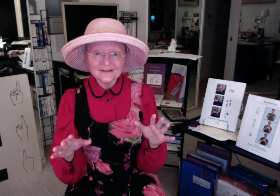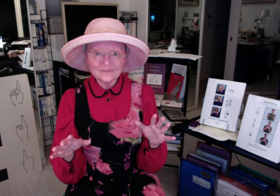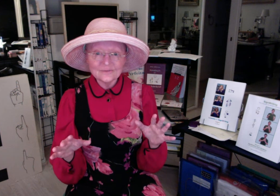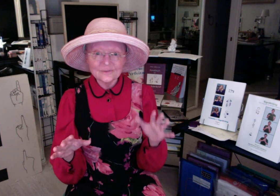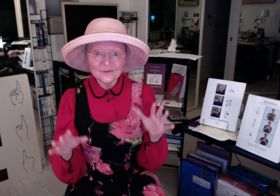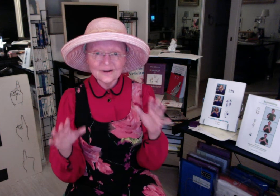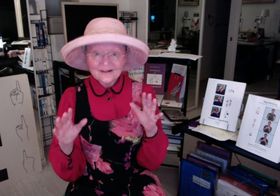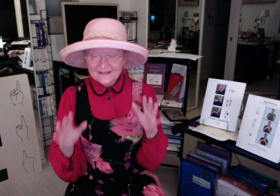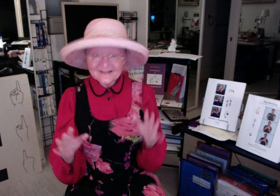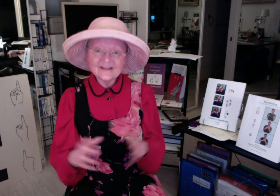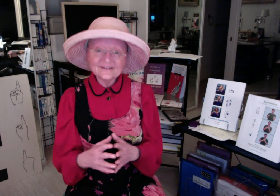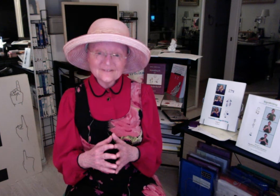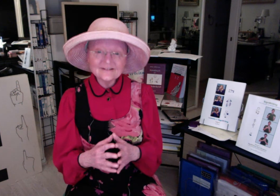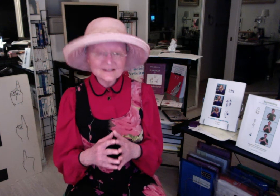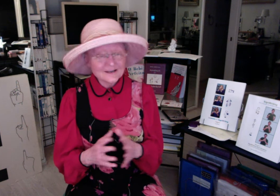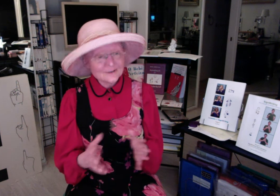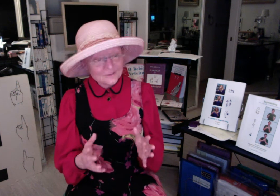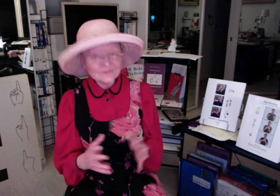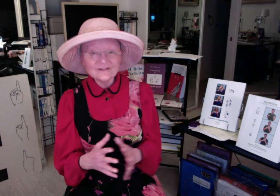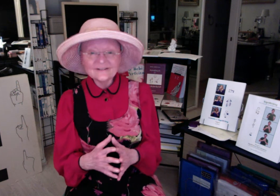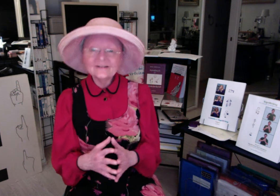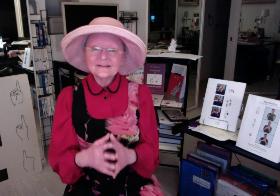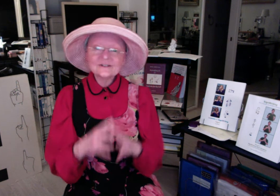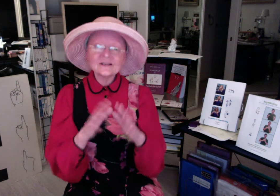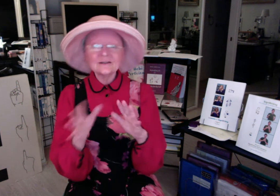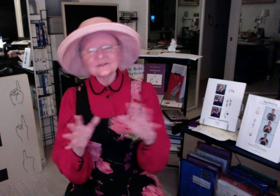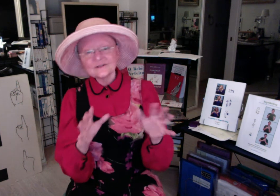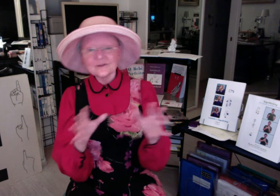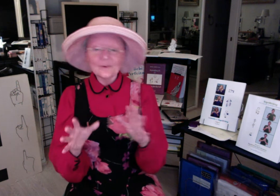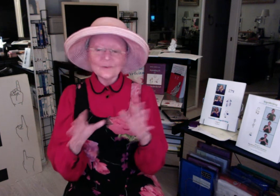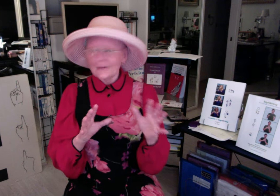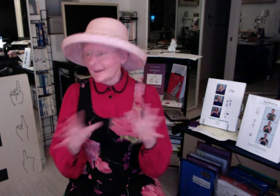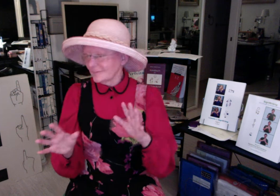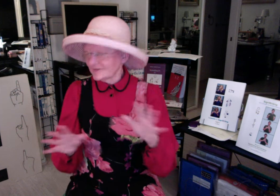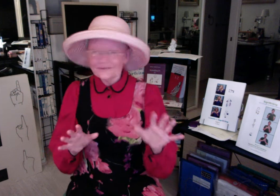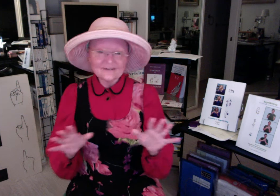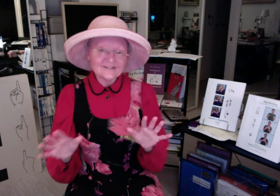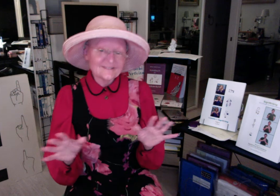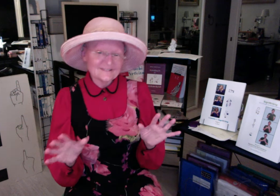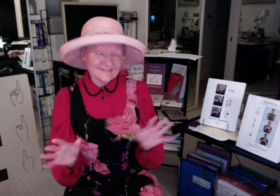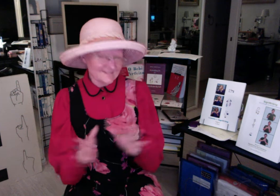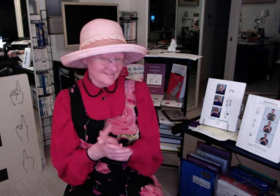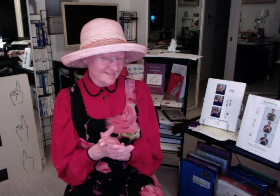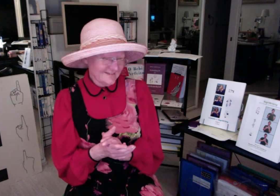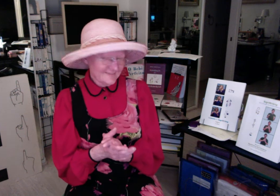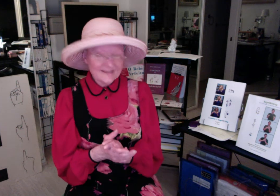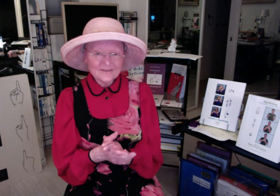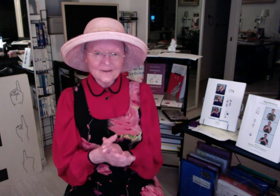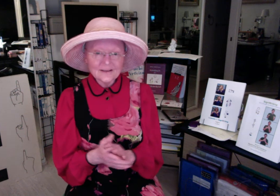before. It's kind of, kind of cool. It changes the whole atmosphere. Anyway. It